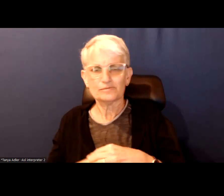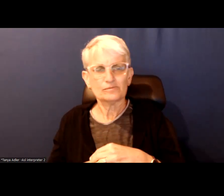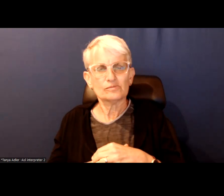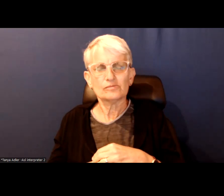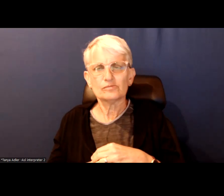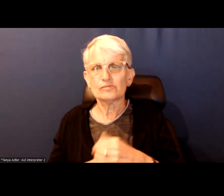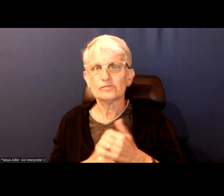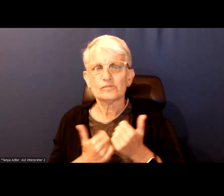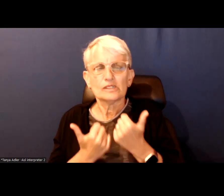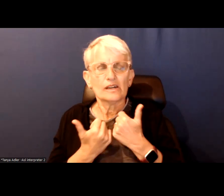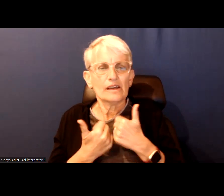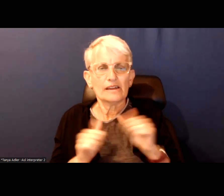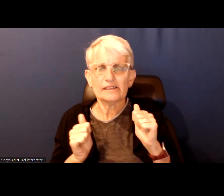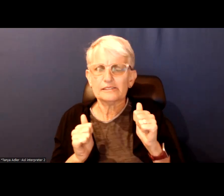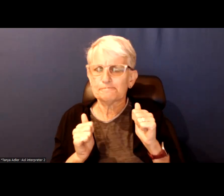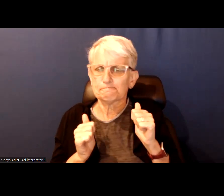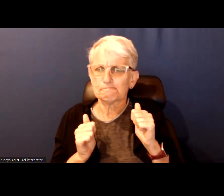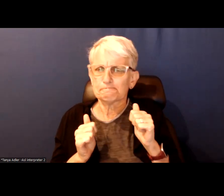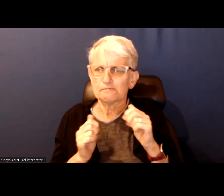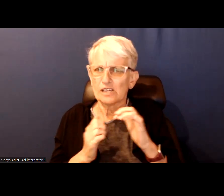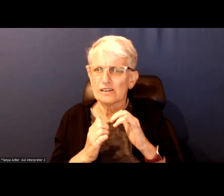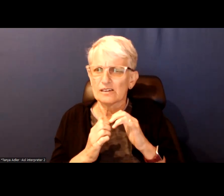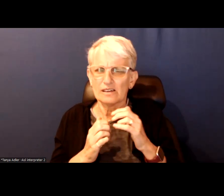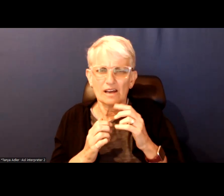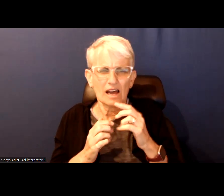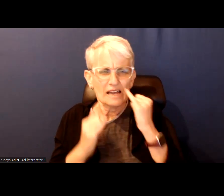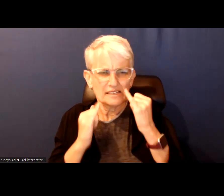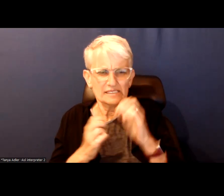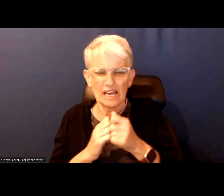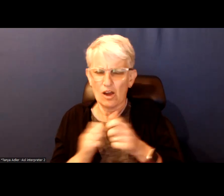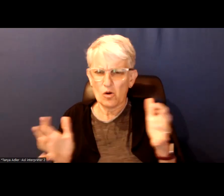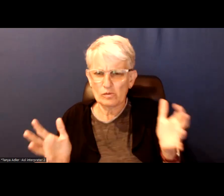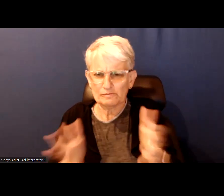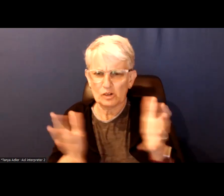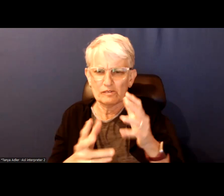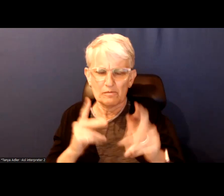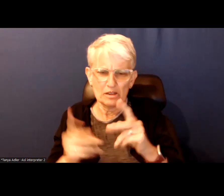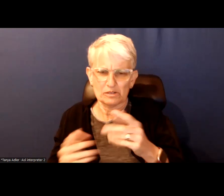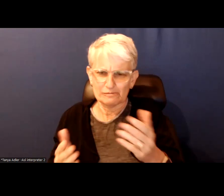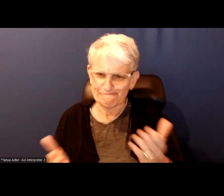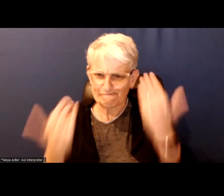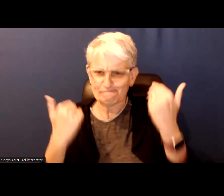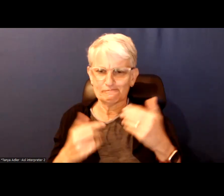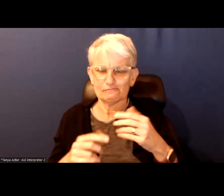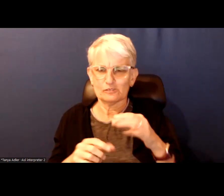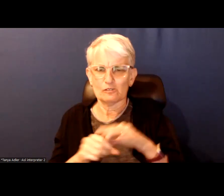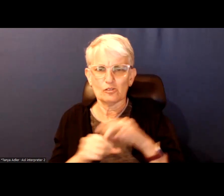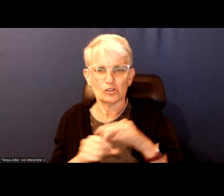Any insight into how we motivate the public to get out to vote so we get above that 30 percent threshold this time around?